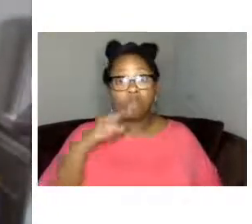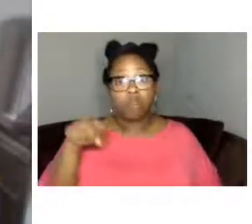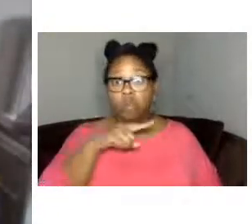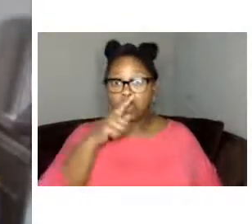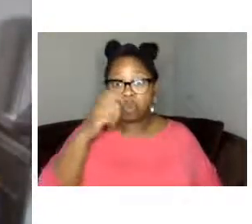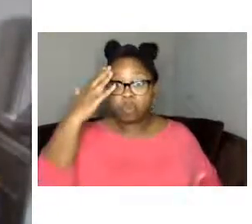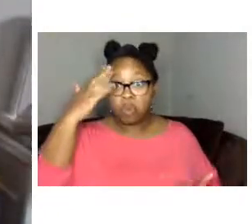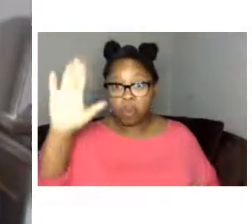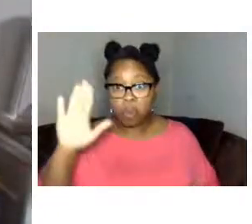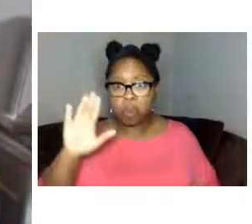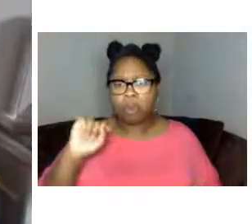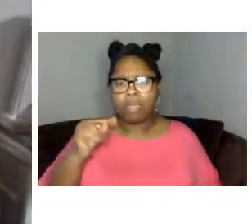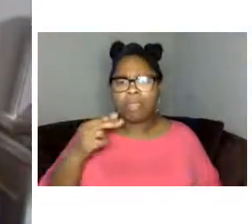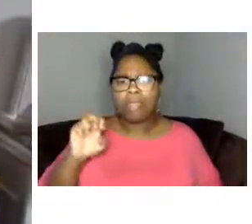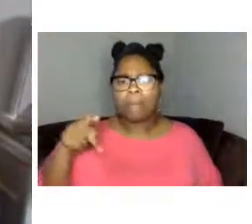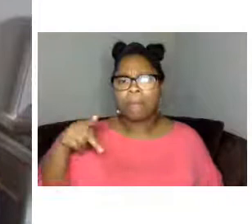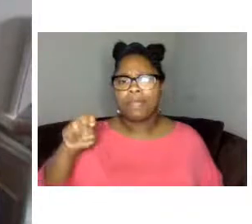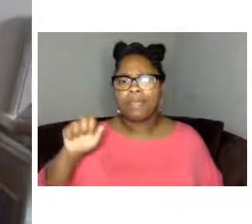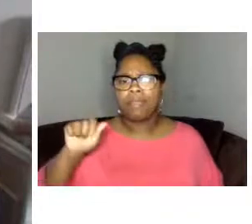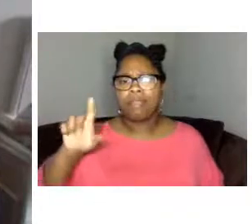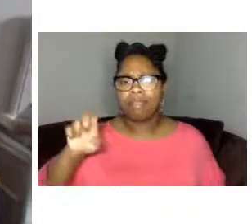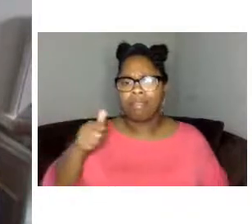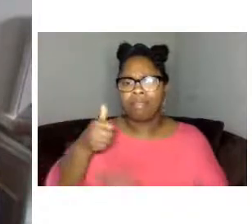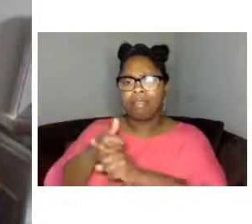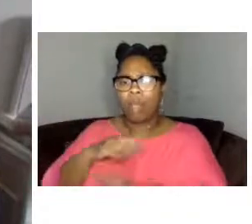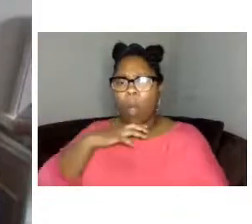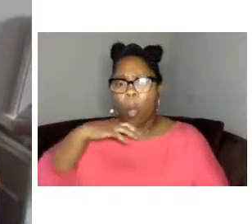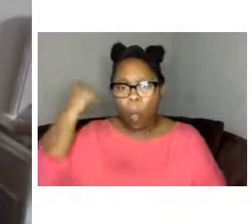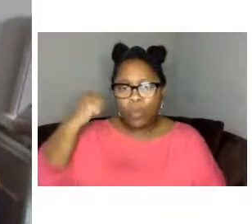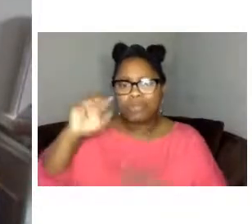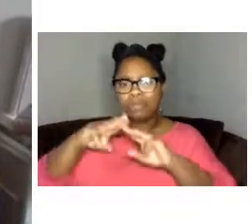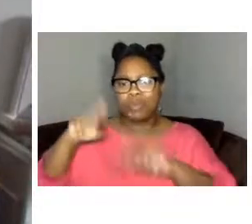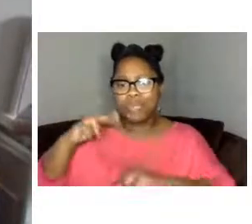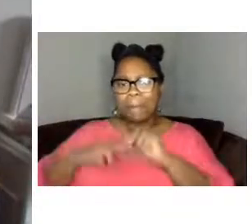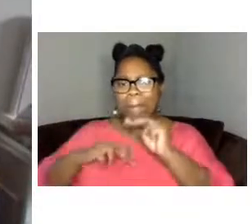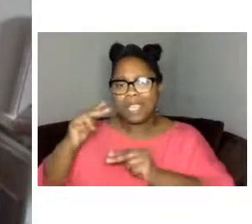peel is the oldest museum building in america and it's currently being